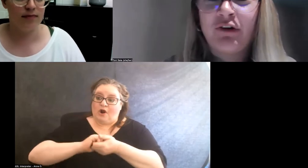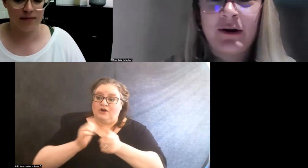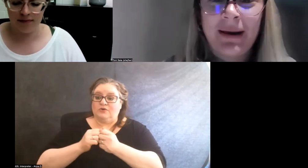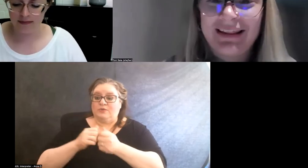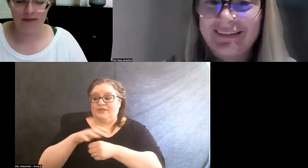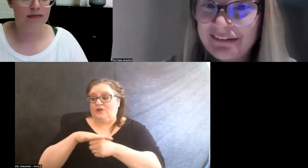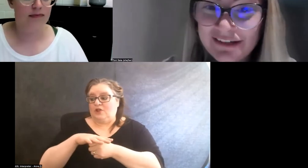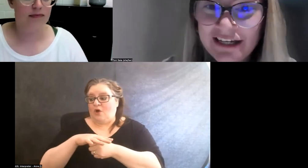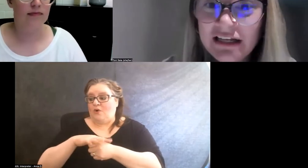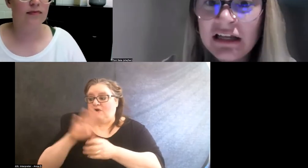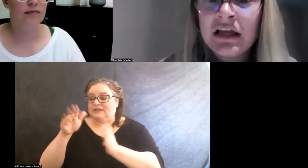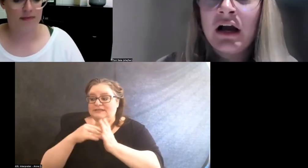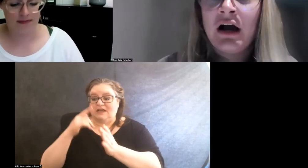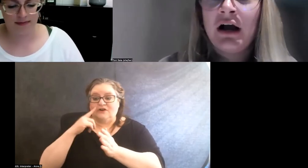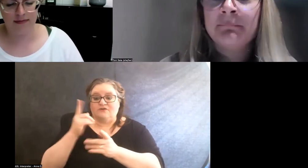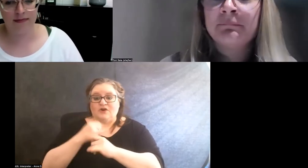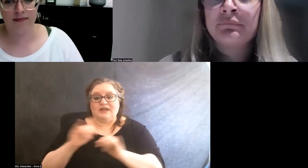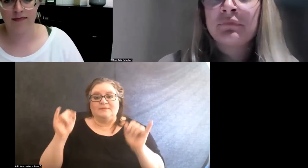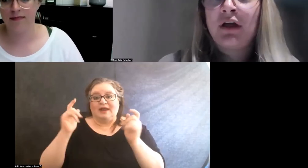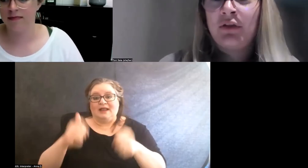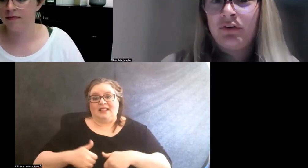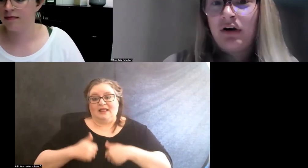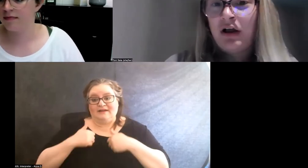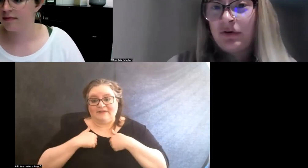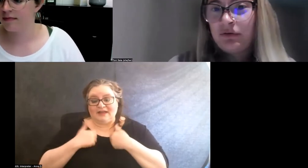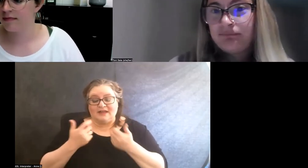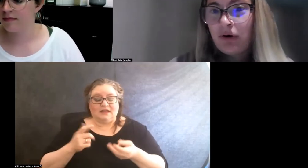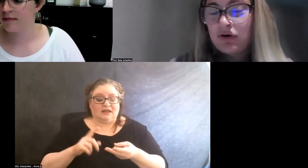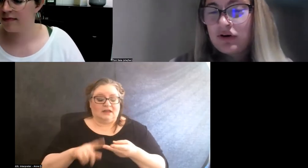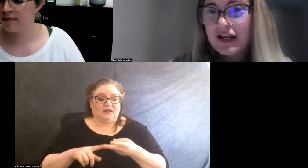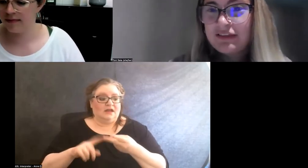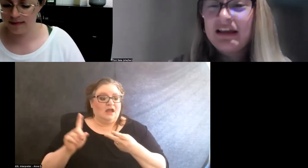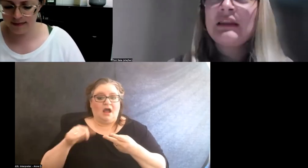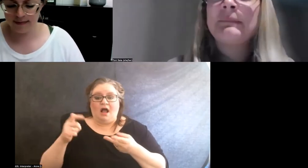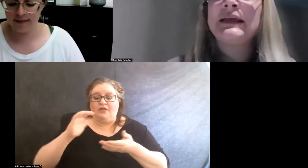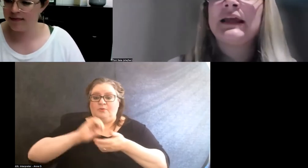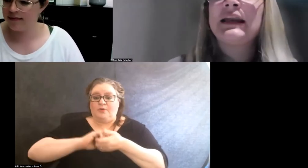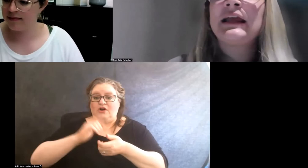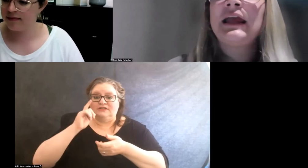for independent living, other partners. I think in the beginning,